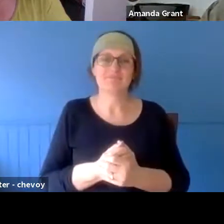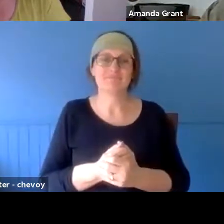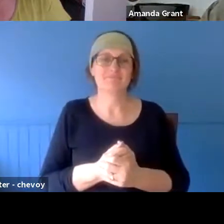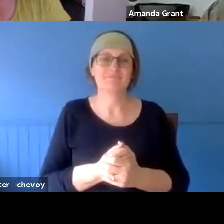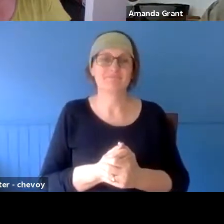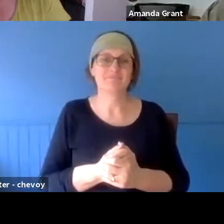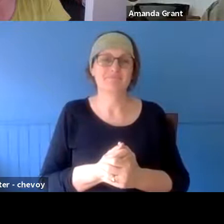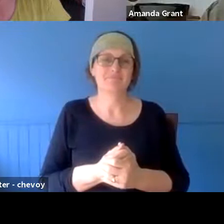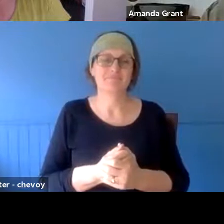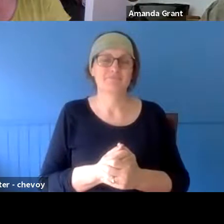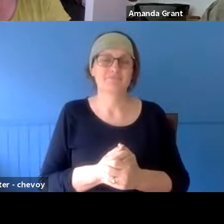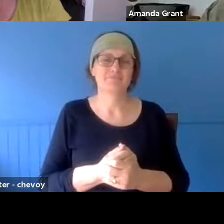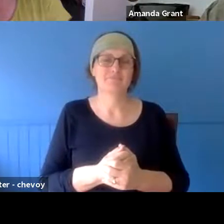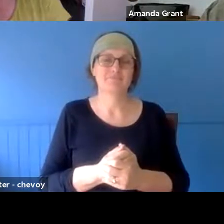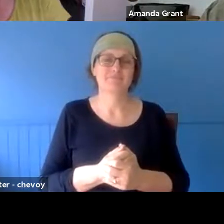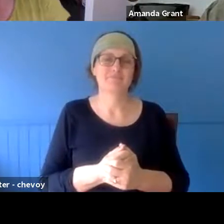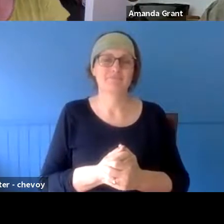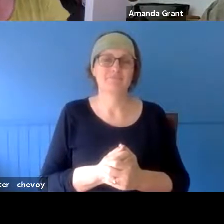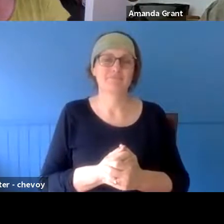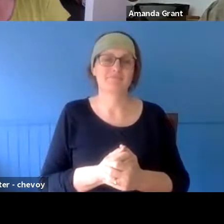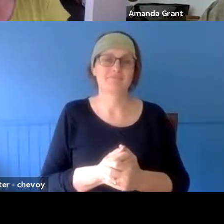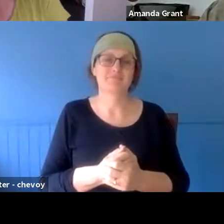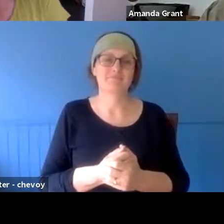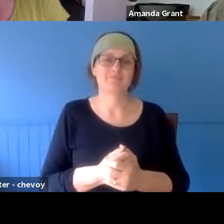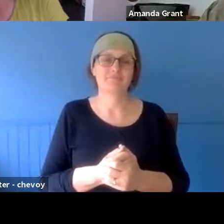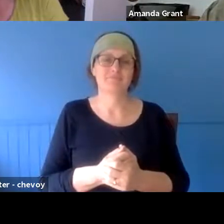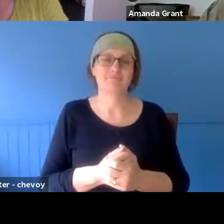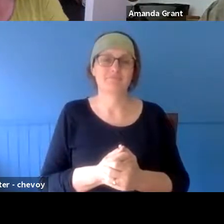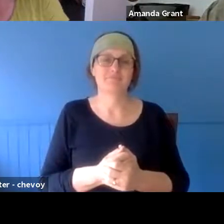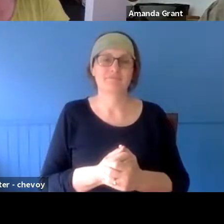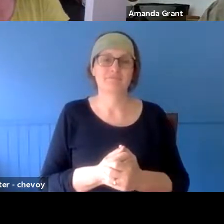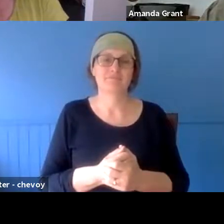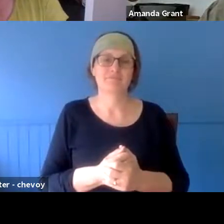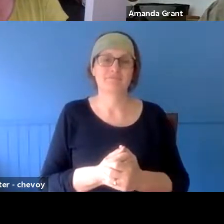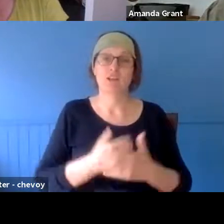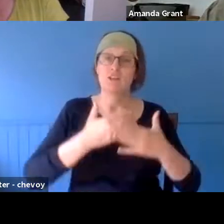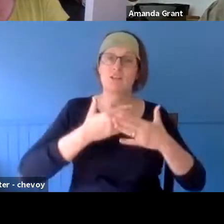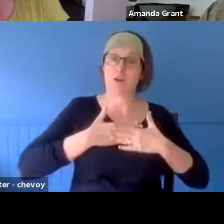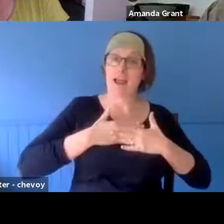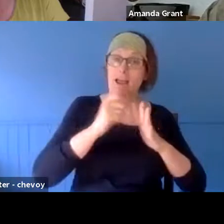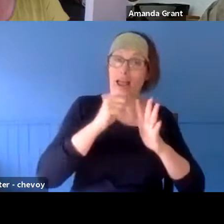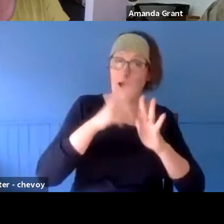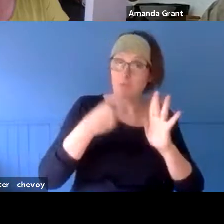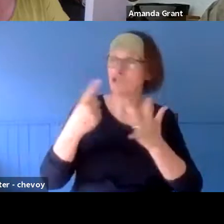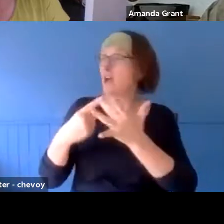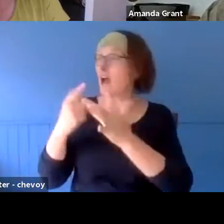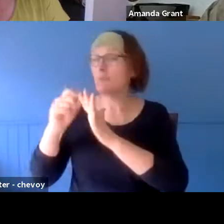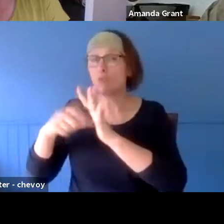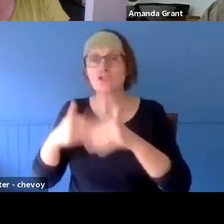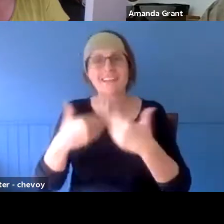we're presenting as a part of Arbour and what many other projects present is that variety of options for people to do that. And for them to